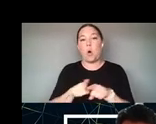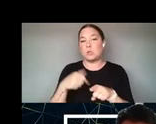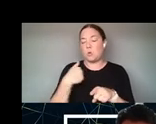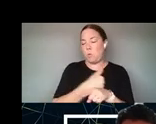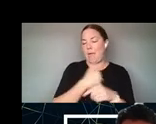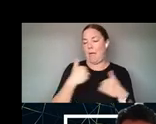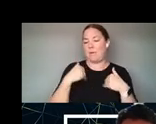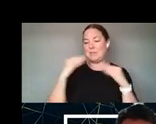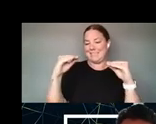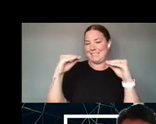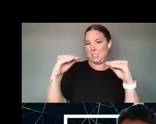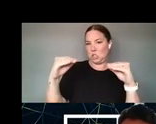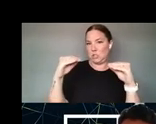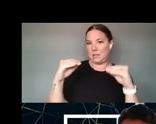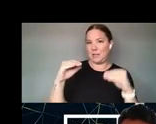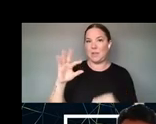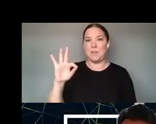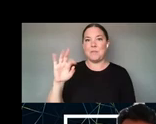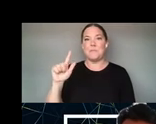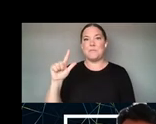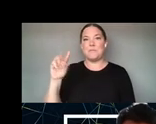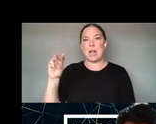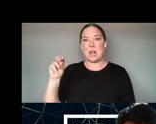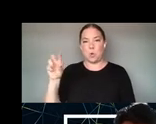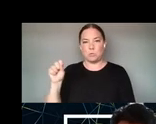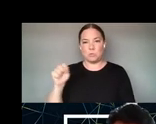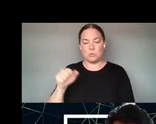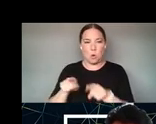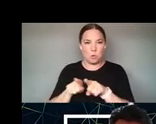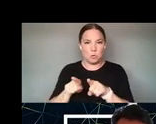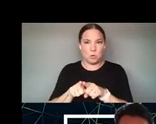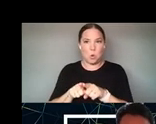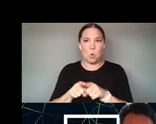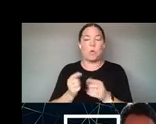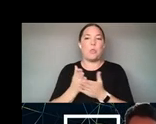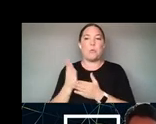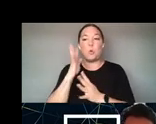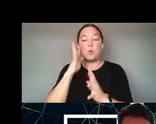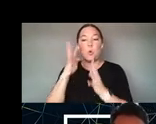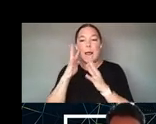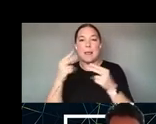A PART OF OUR ROBUST PUBLIC PROGRAMMING THROUGH CREATIVE CODE FEST PROCESSING COMMUNITY DAY,